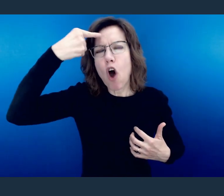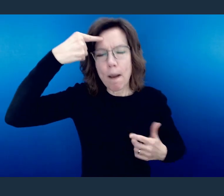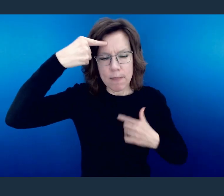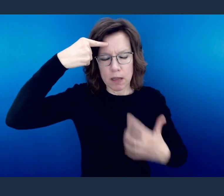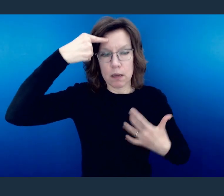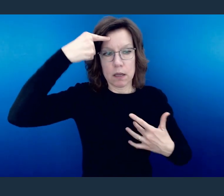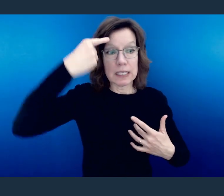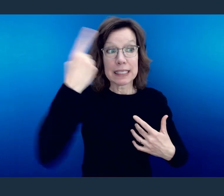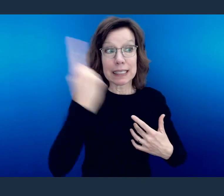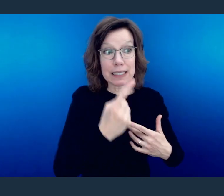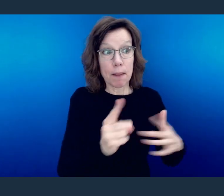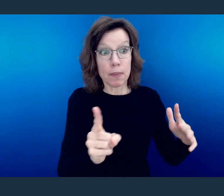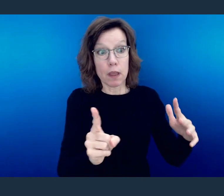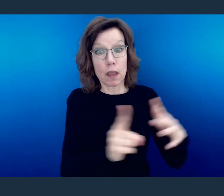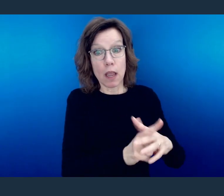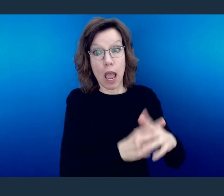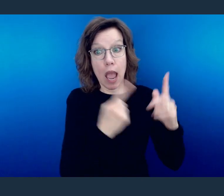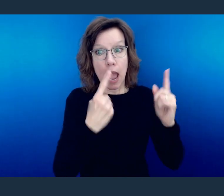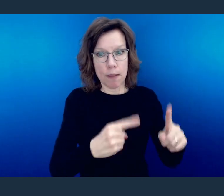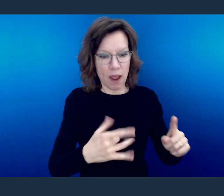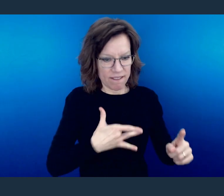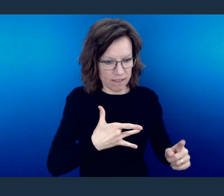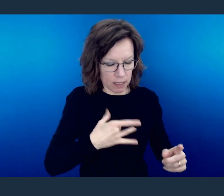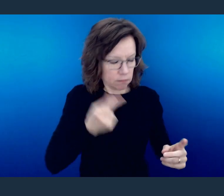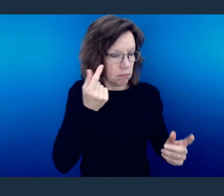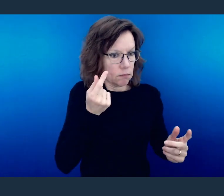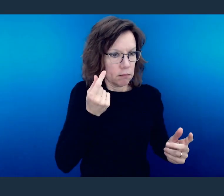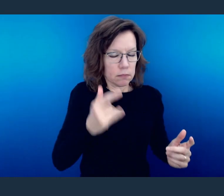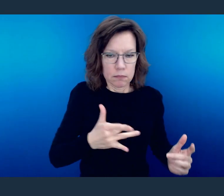It's as soon as I happen, I know I feel some type of way about it.